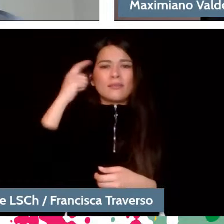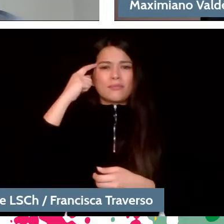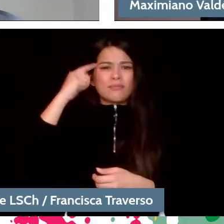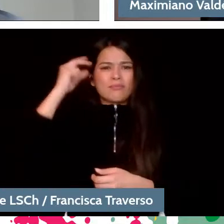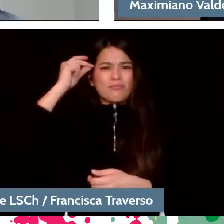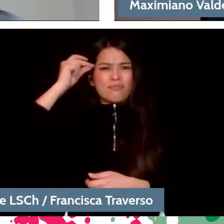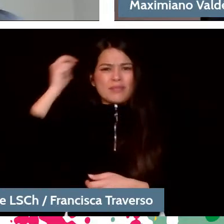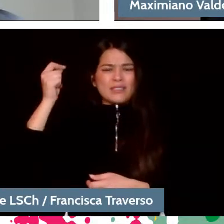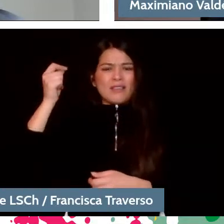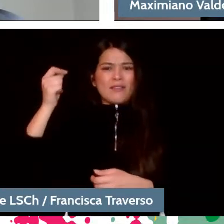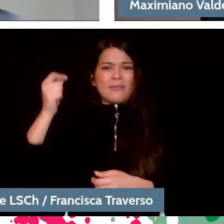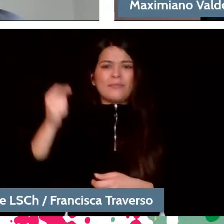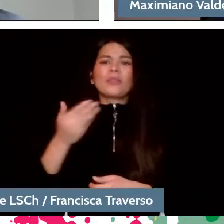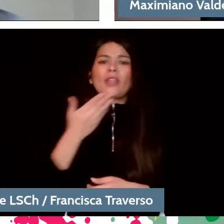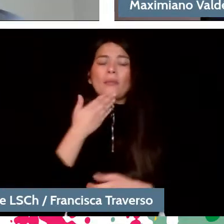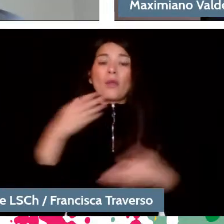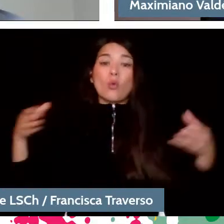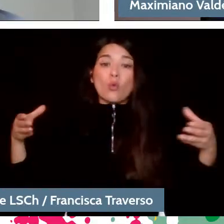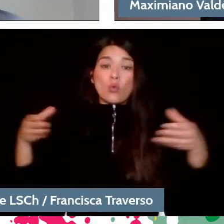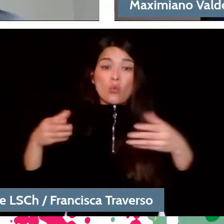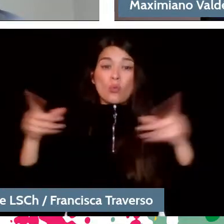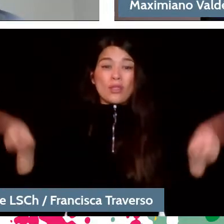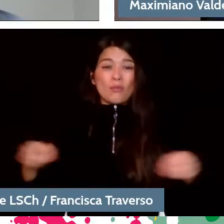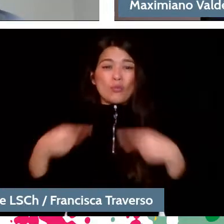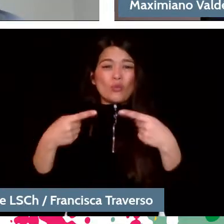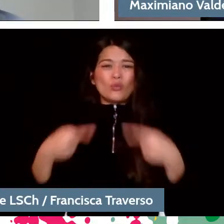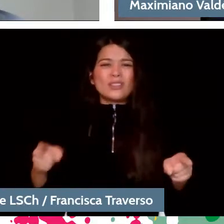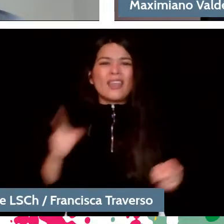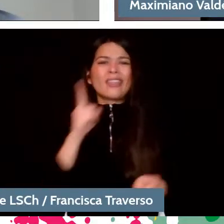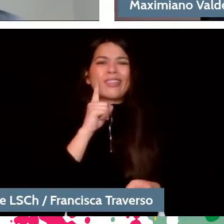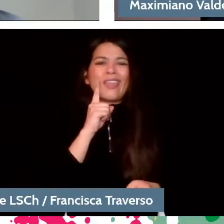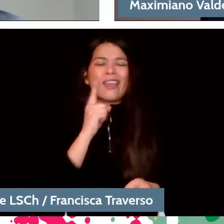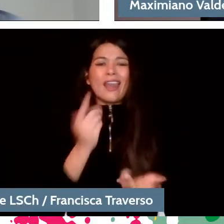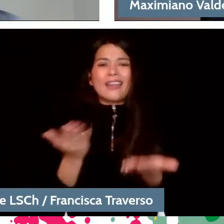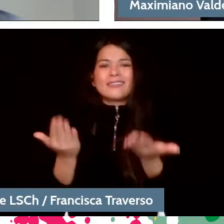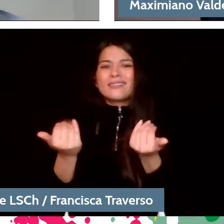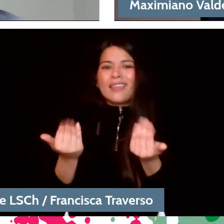Orchestras, therefore, answer to a musical need, first of all, and that's how they are born, right?